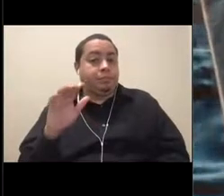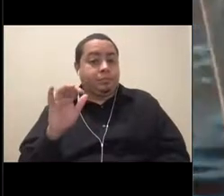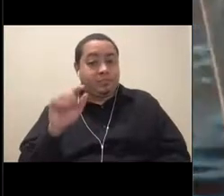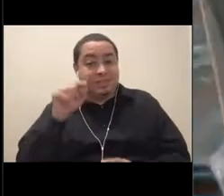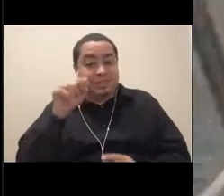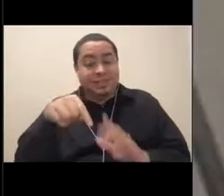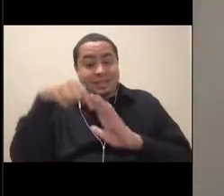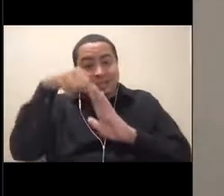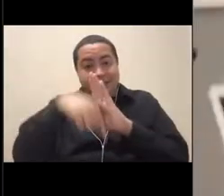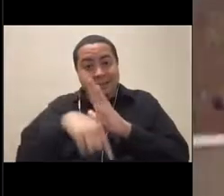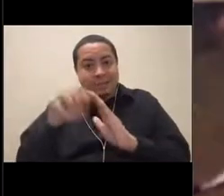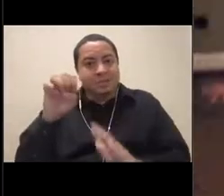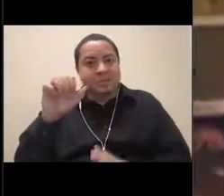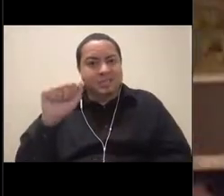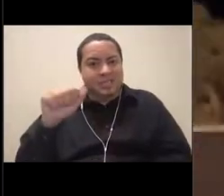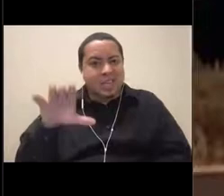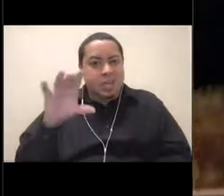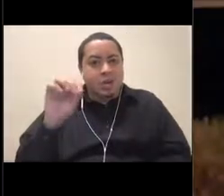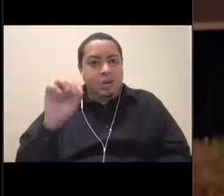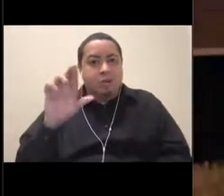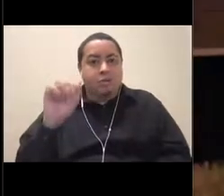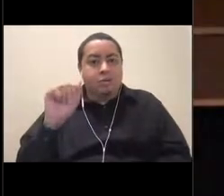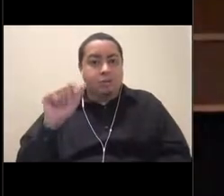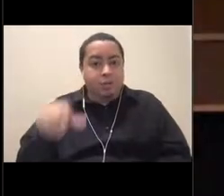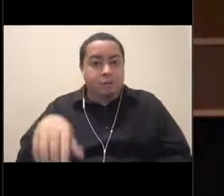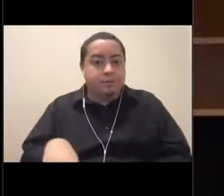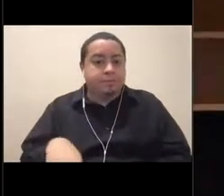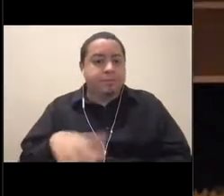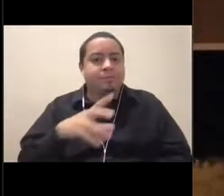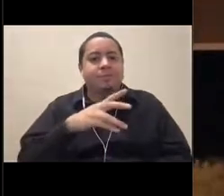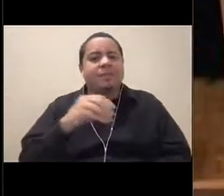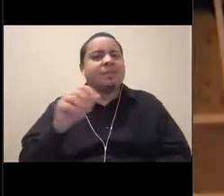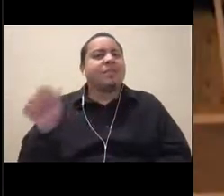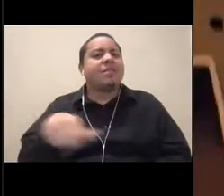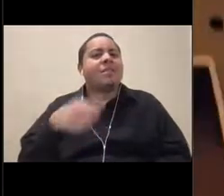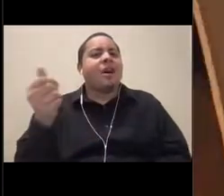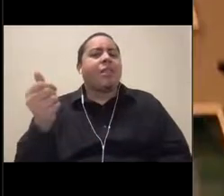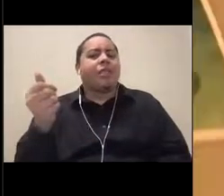that you can take a close look at. And we have other digital games, kind of like our turtle one,